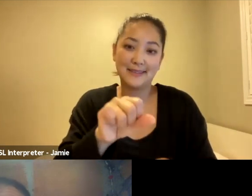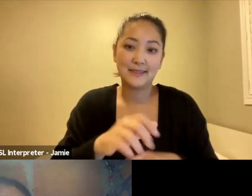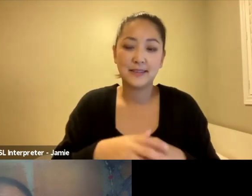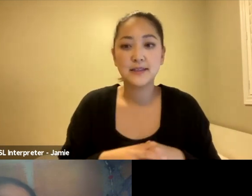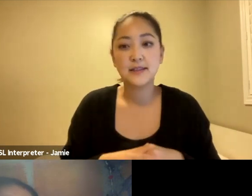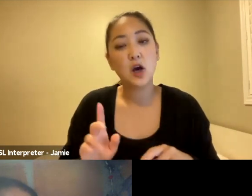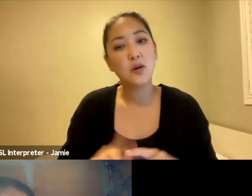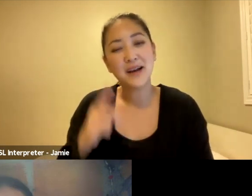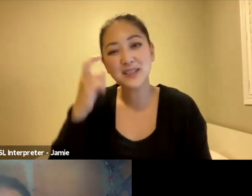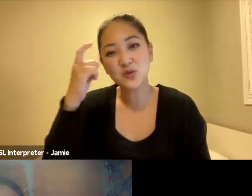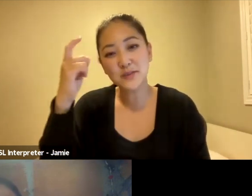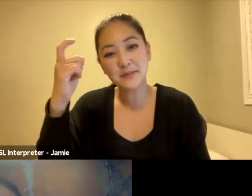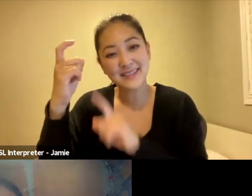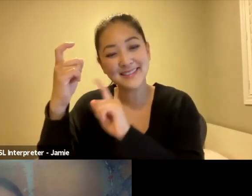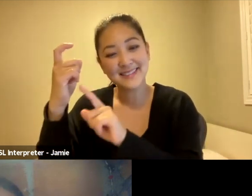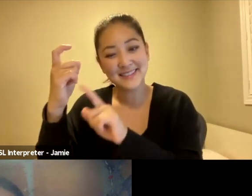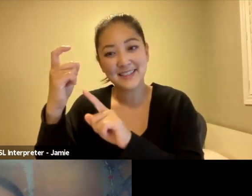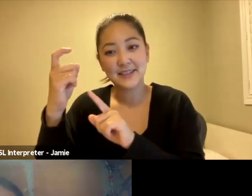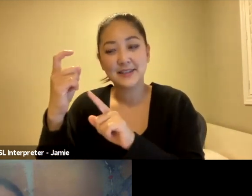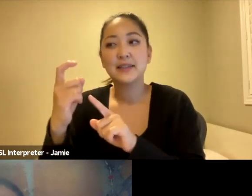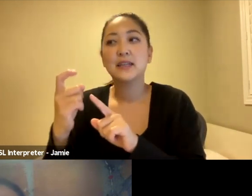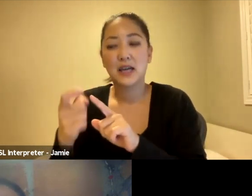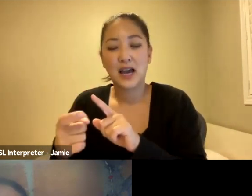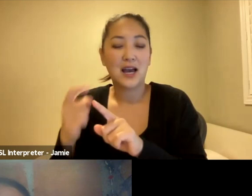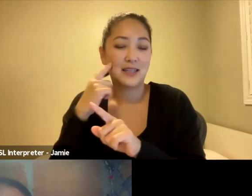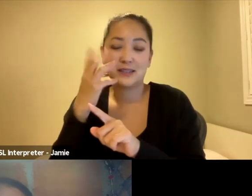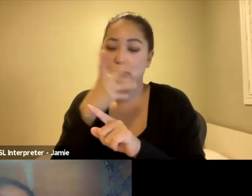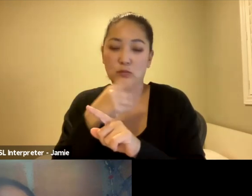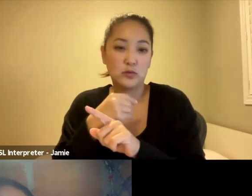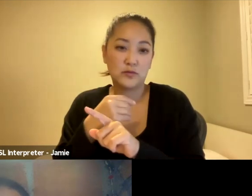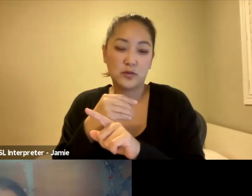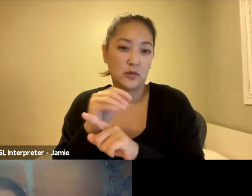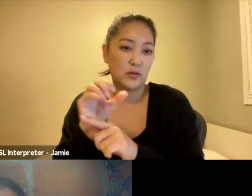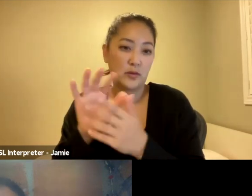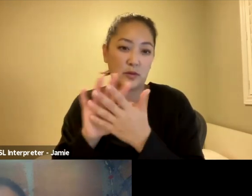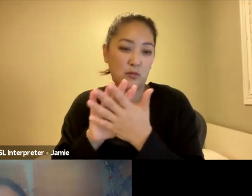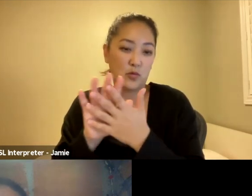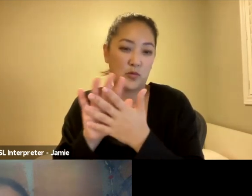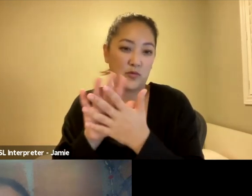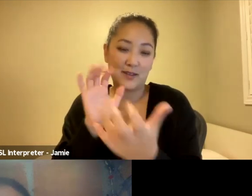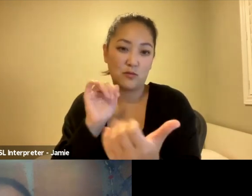it's beautiful that we approach the film this way. I think it's very central of the film,